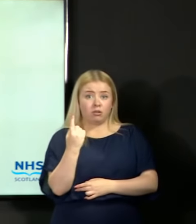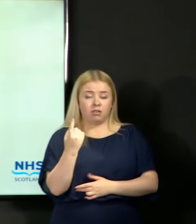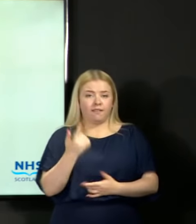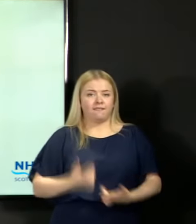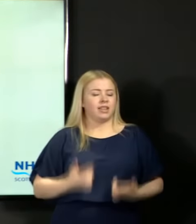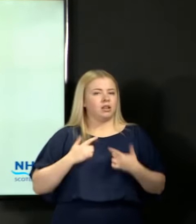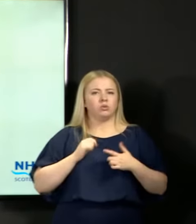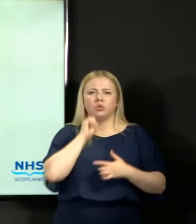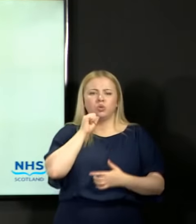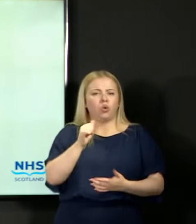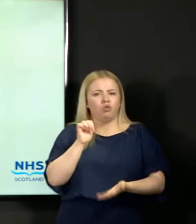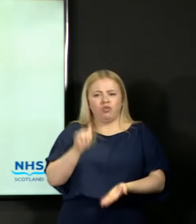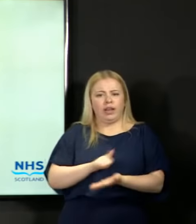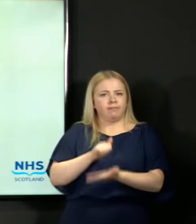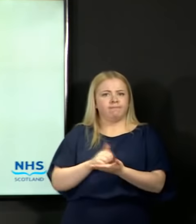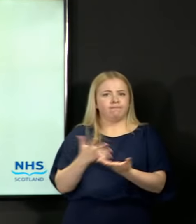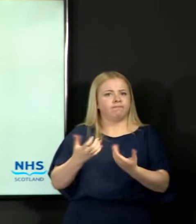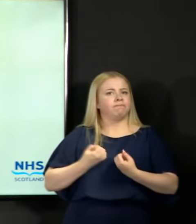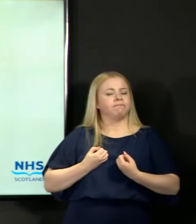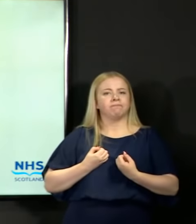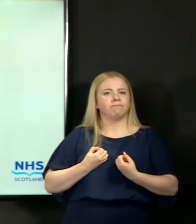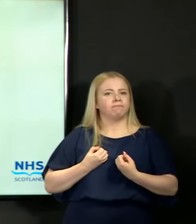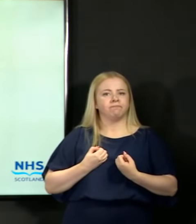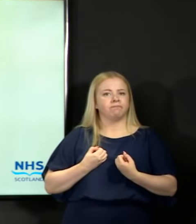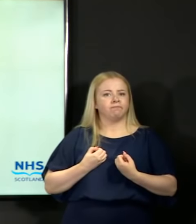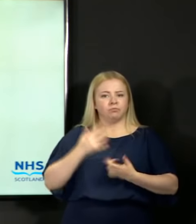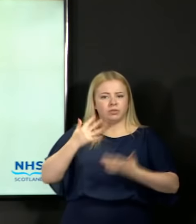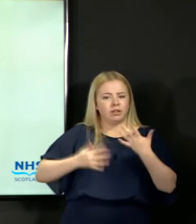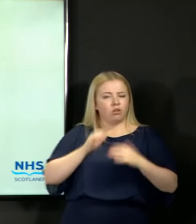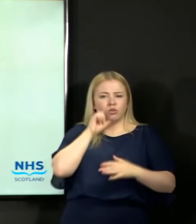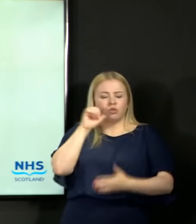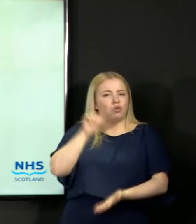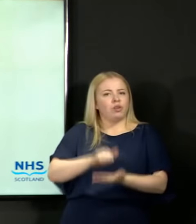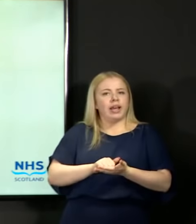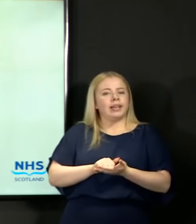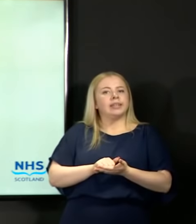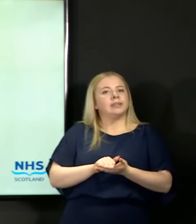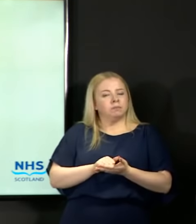not had a result for which they have the evidence that they are entitled then they should appeal